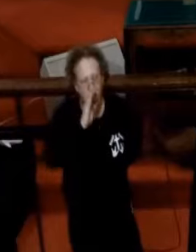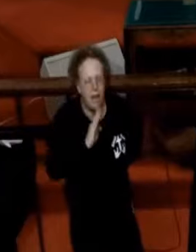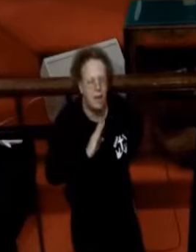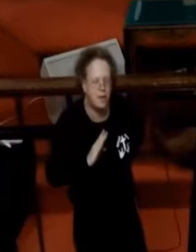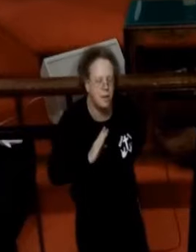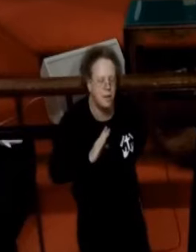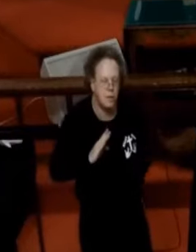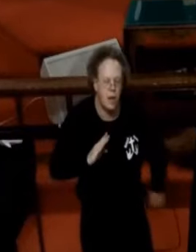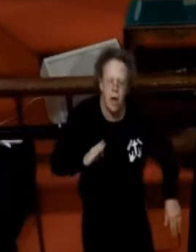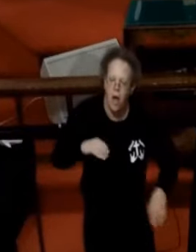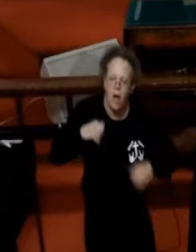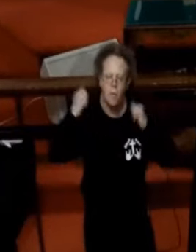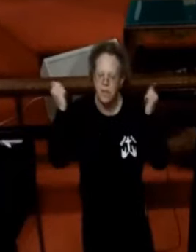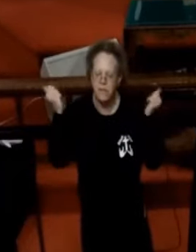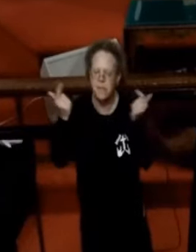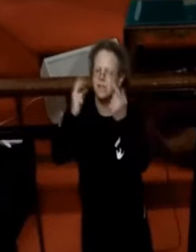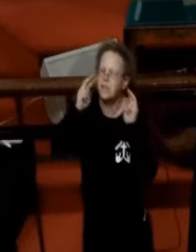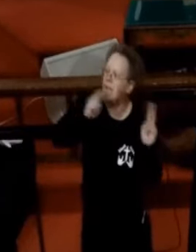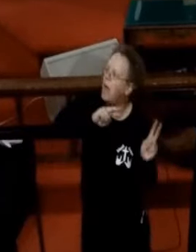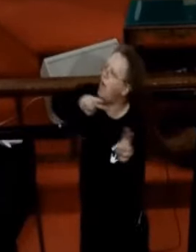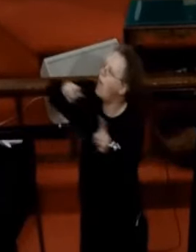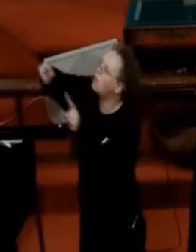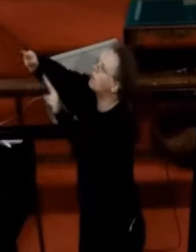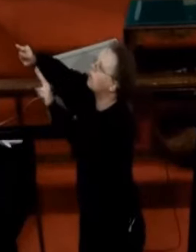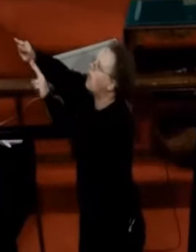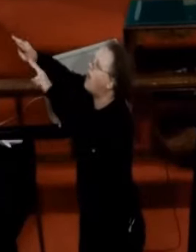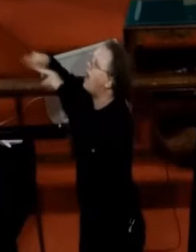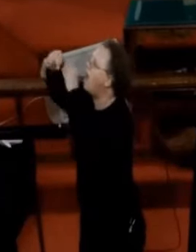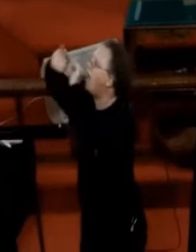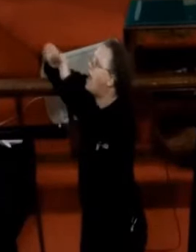And all will see how great